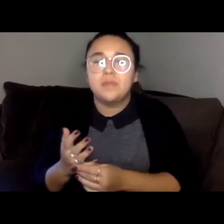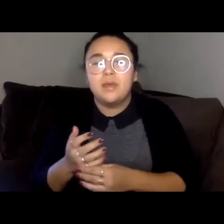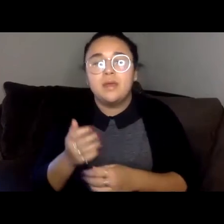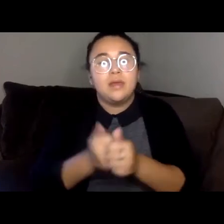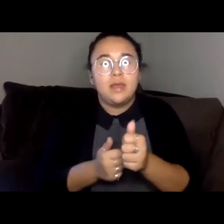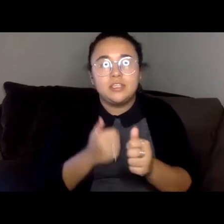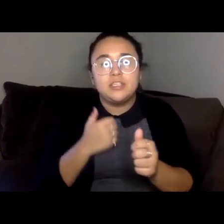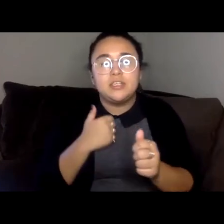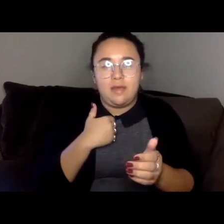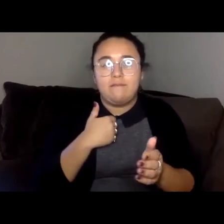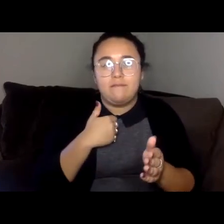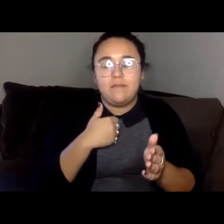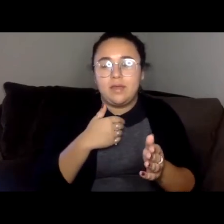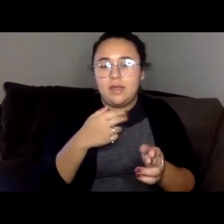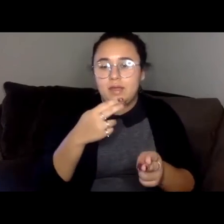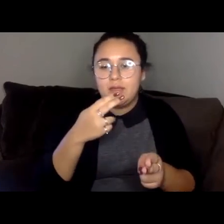of sort of chapter title.